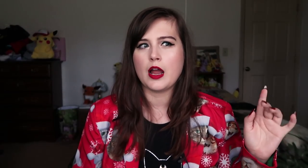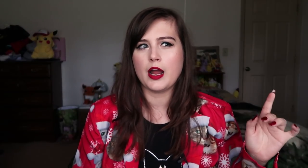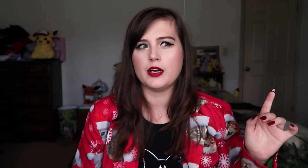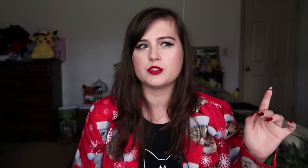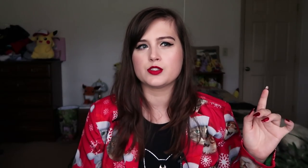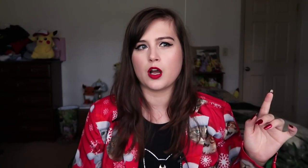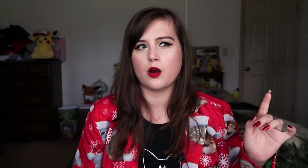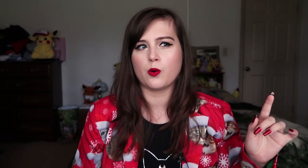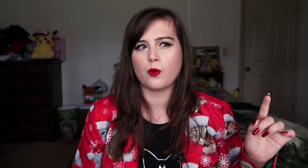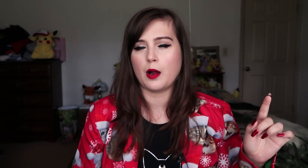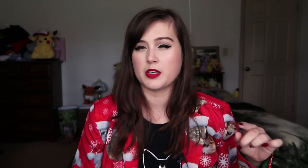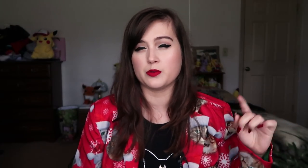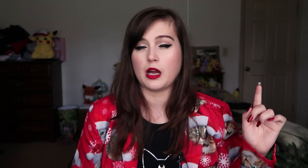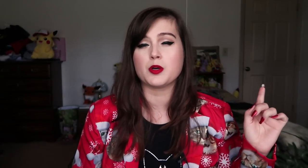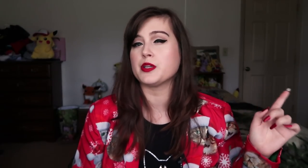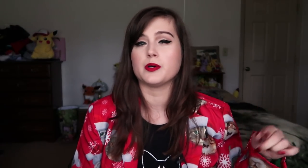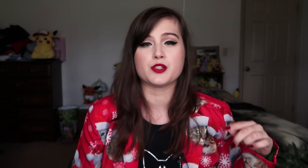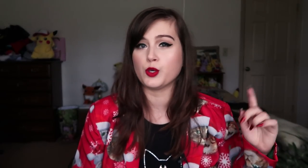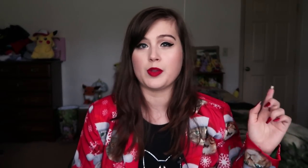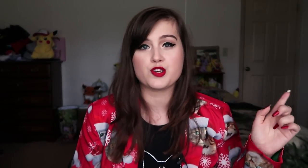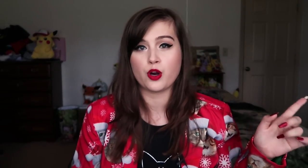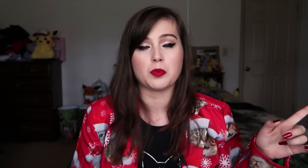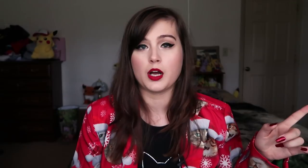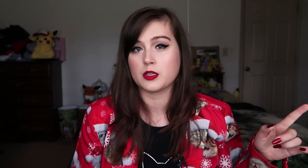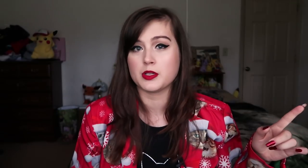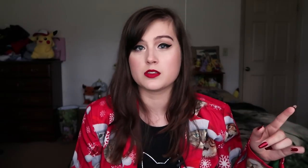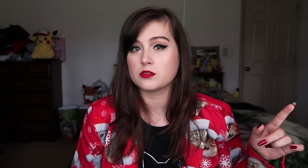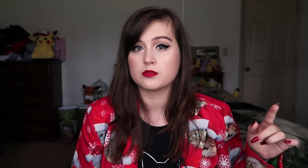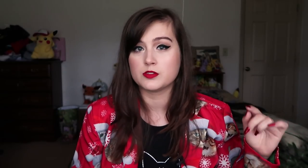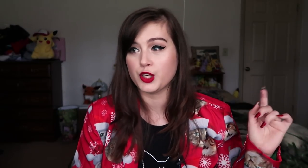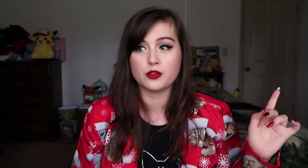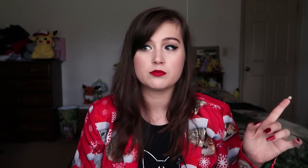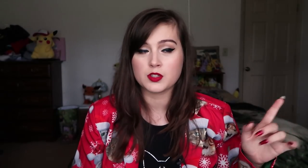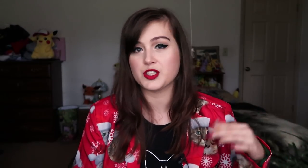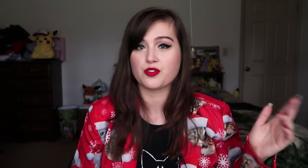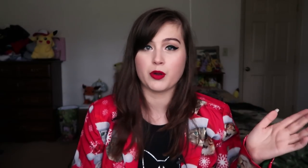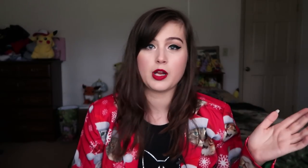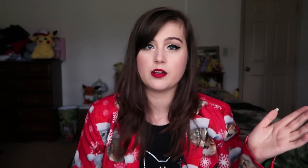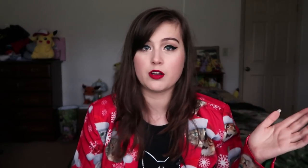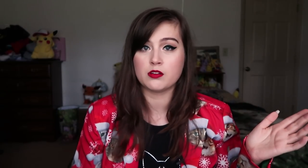and so I'm going to assume that Cheryl Blossom is, too, so let's just throw that in there.